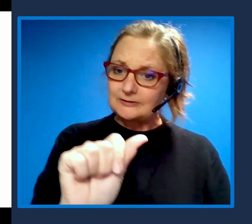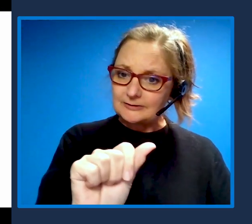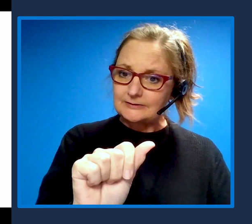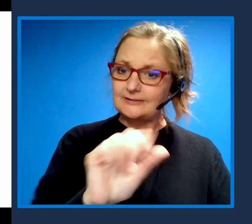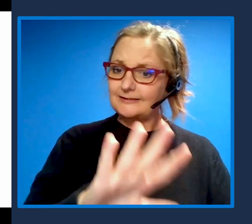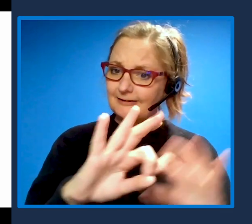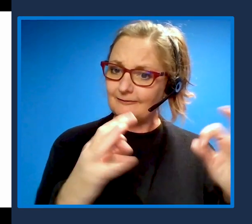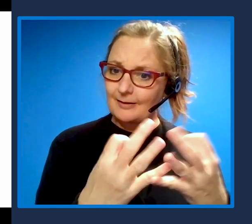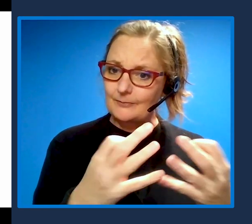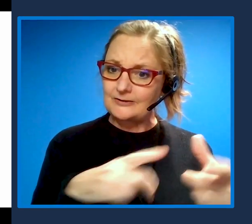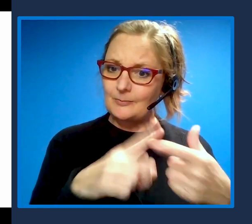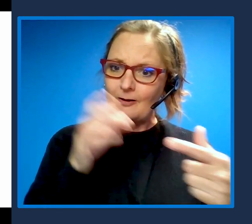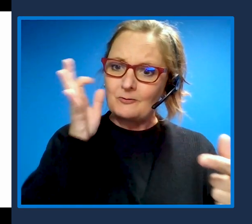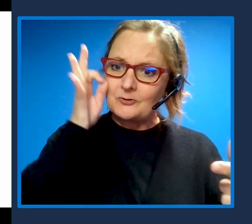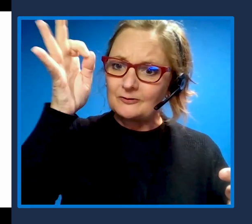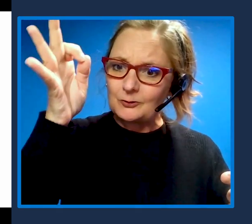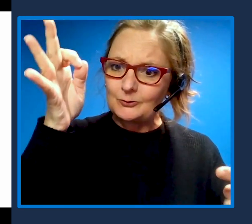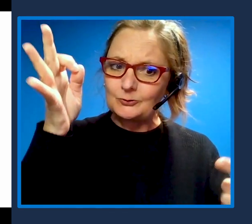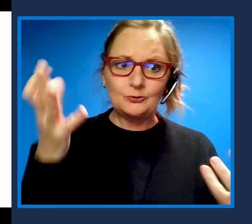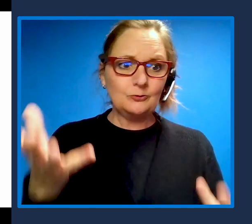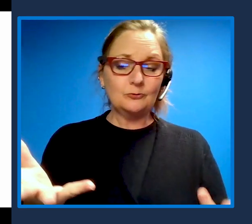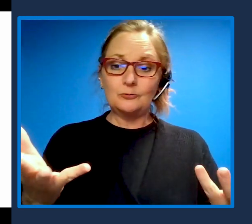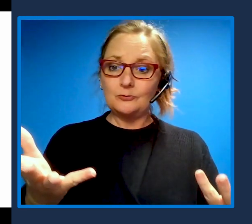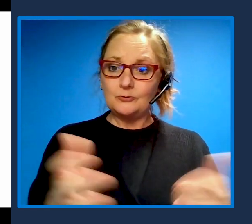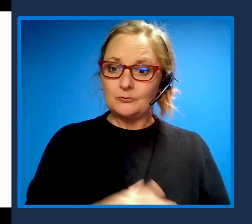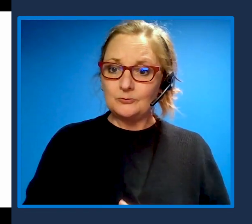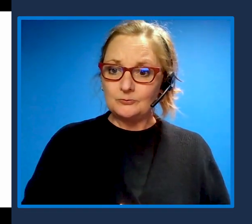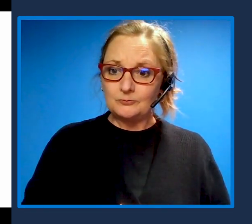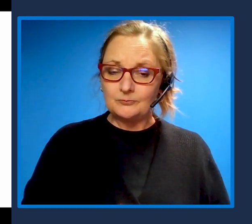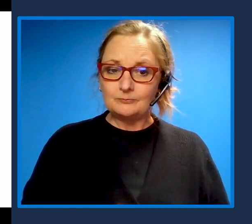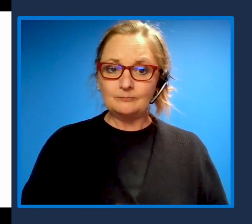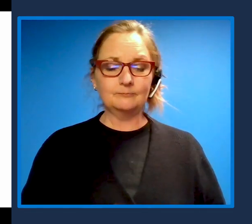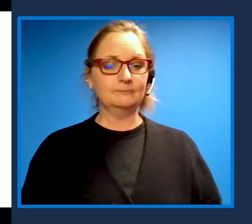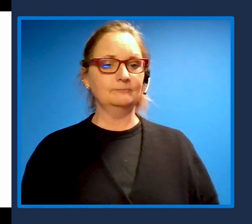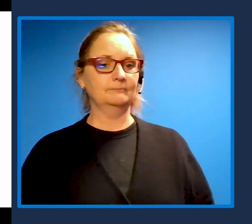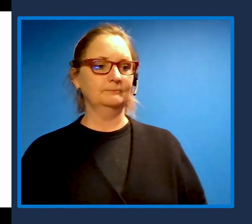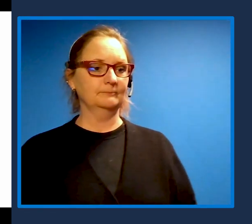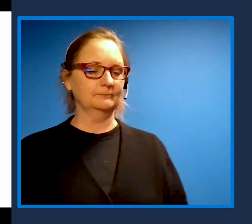Microsoft, Microsoft creating connections, SeeAbility.